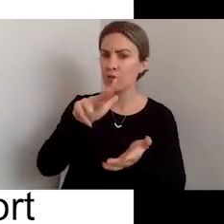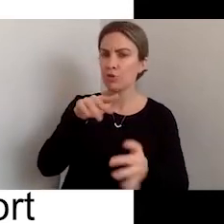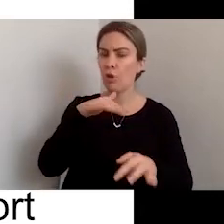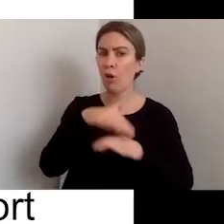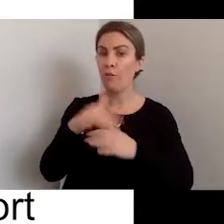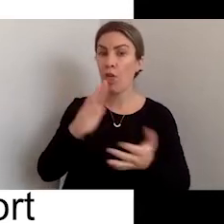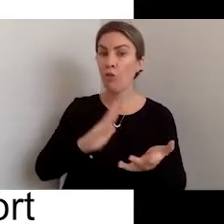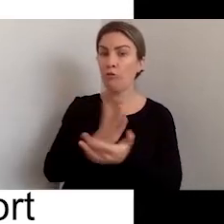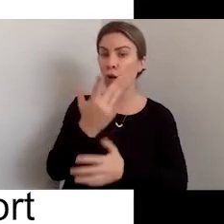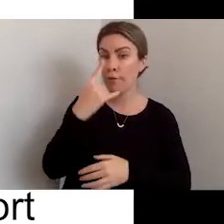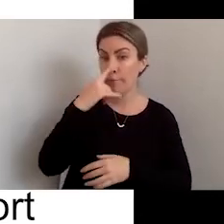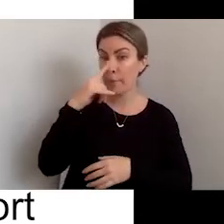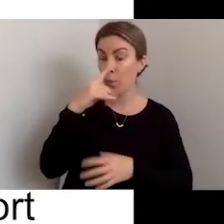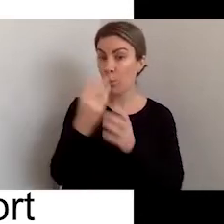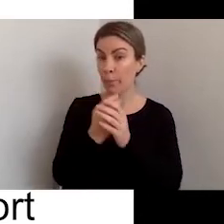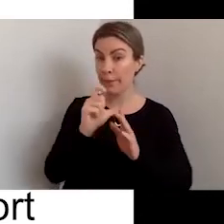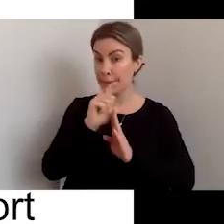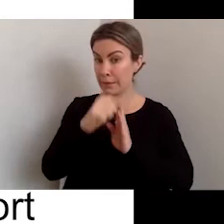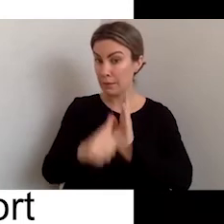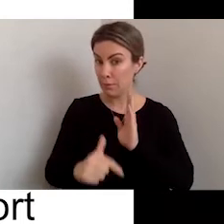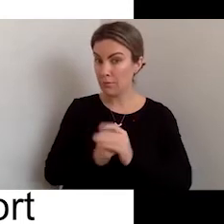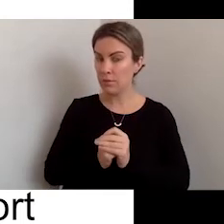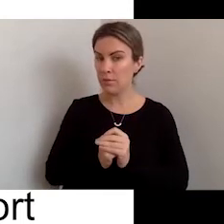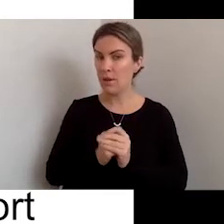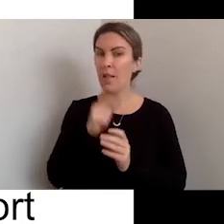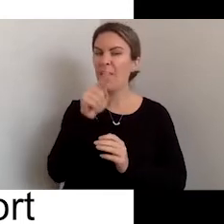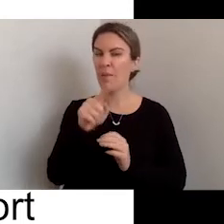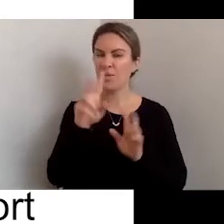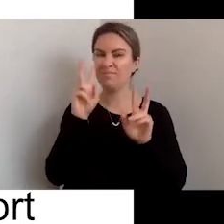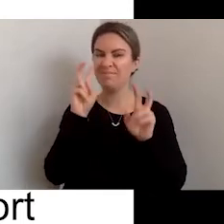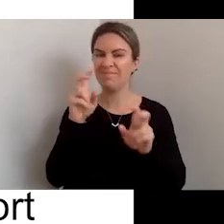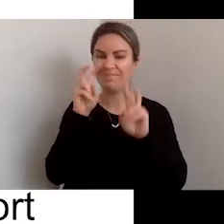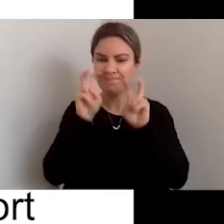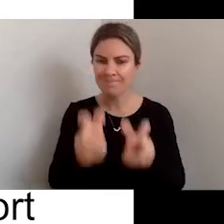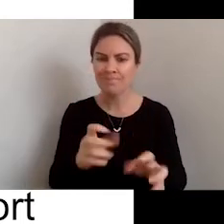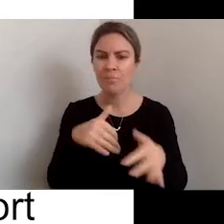where we investigated Article 30, which outlines disabled people's